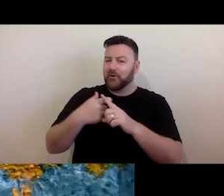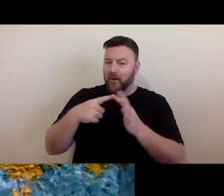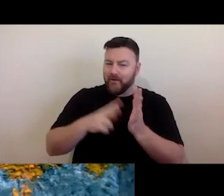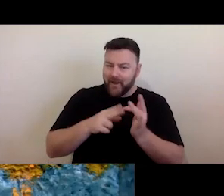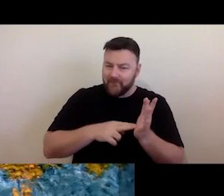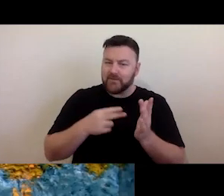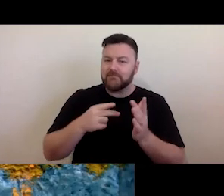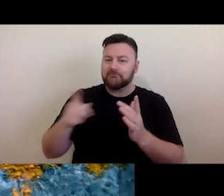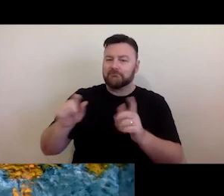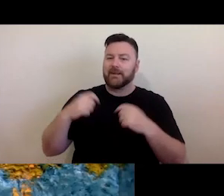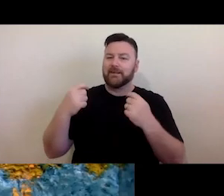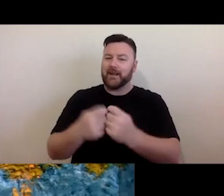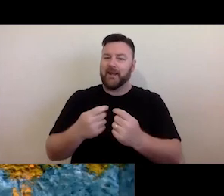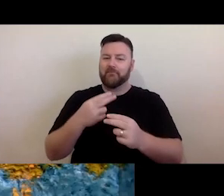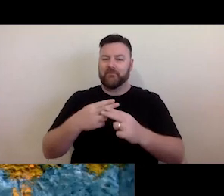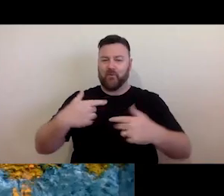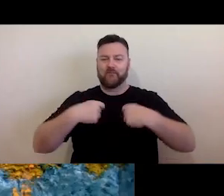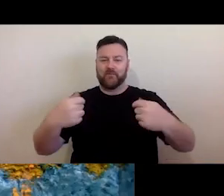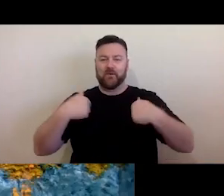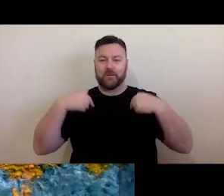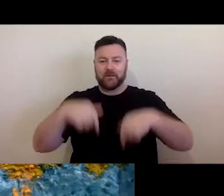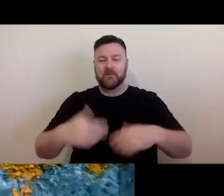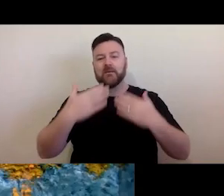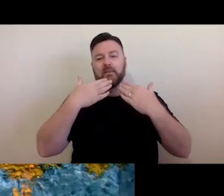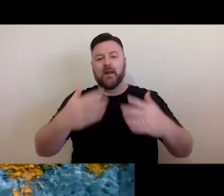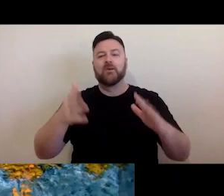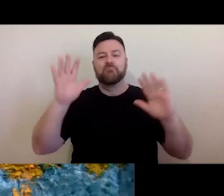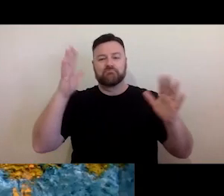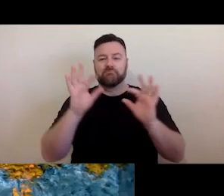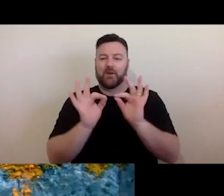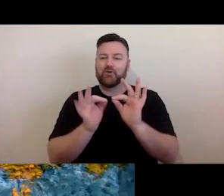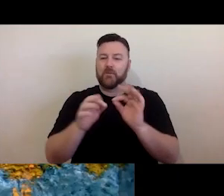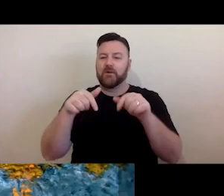I would like to thank our Auslan interpreters. I will try to